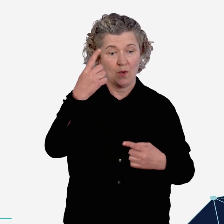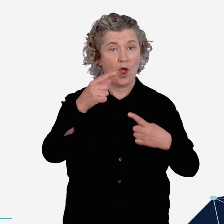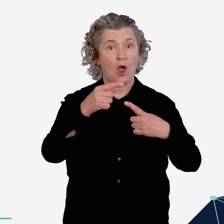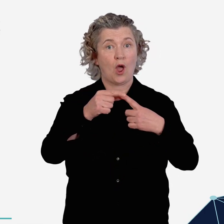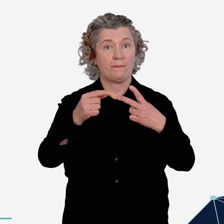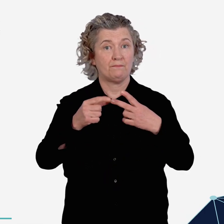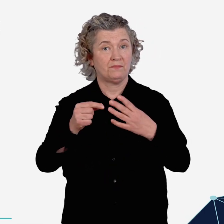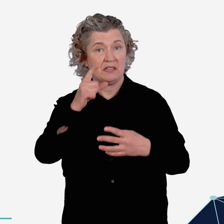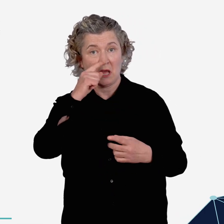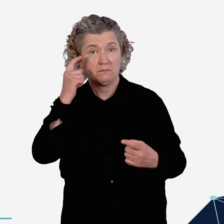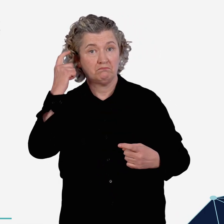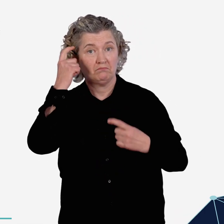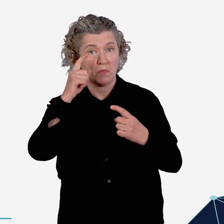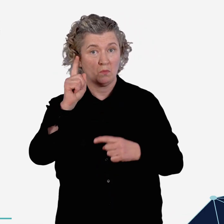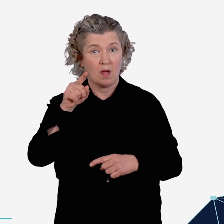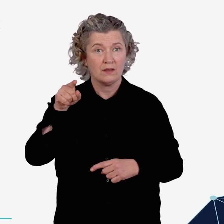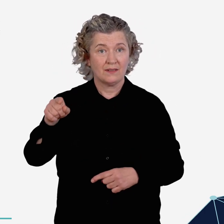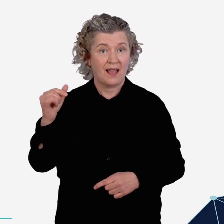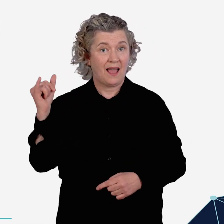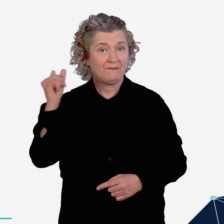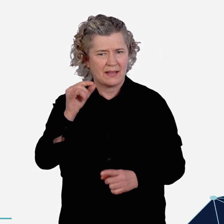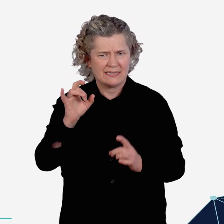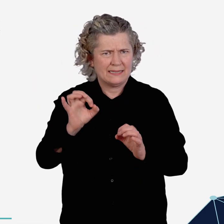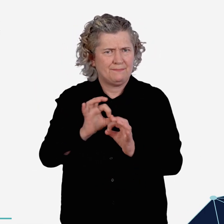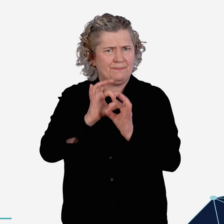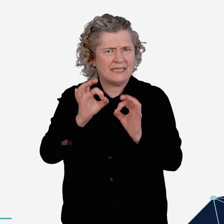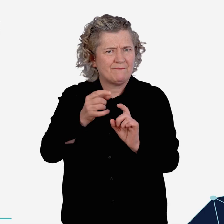One option that could be considered is whether an aviation-specific